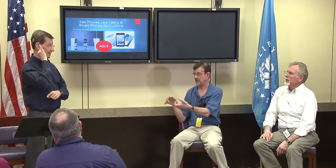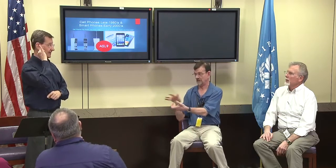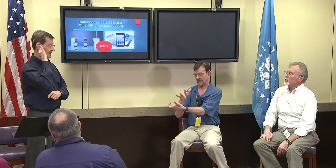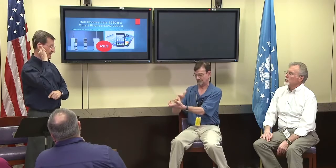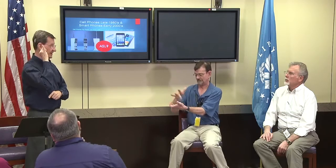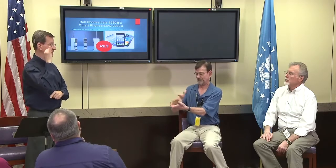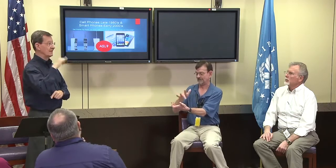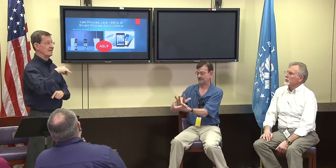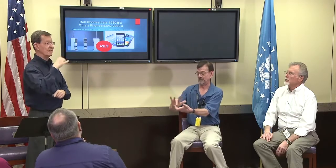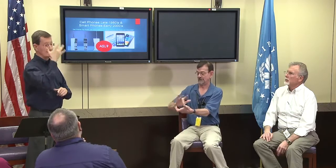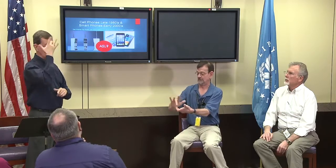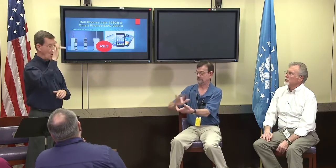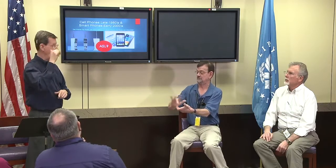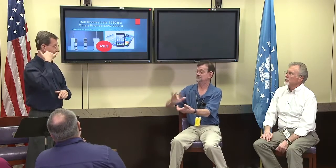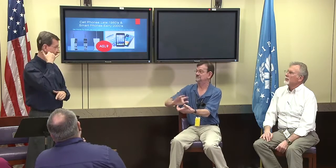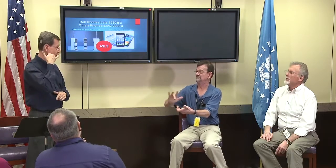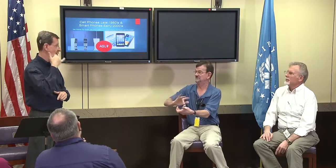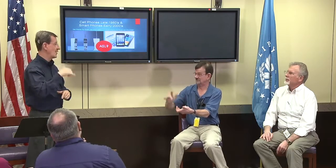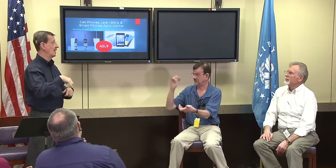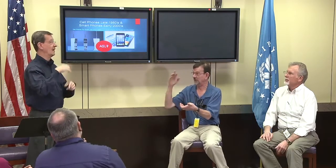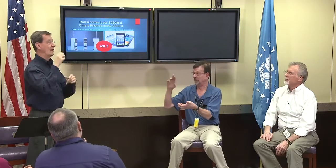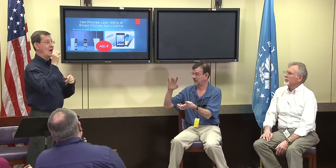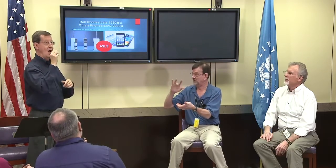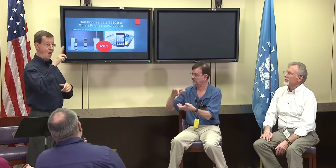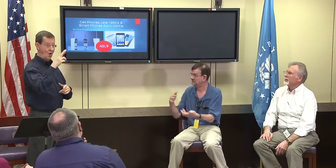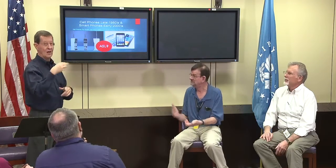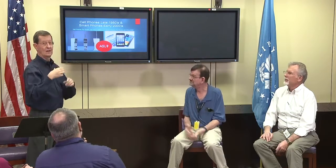There's the letter I in the same place is a telephone